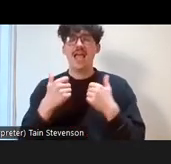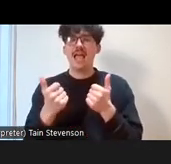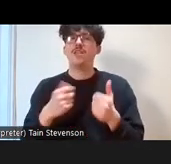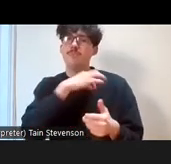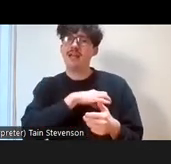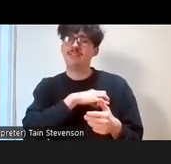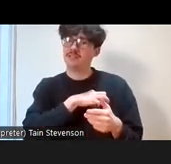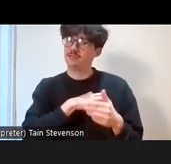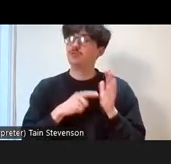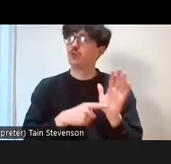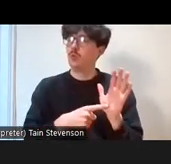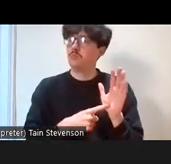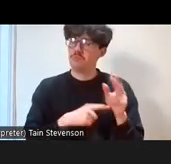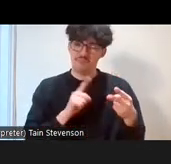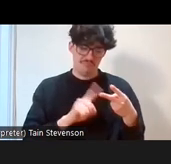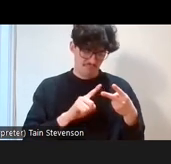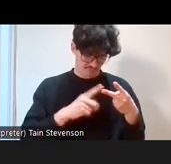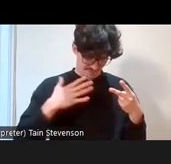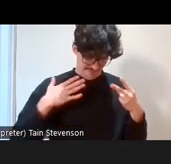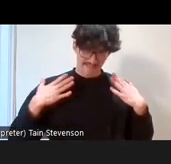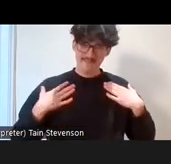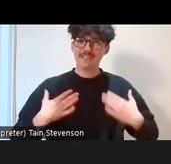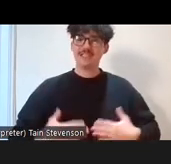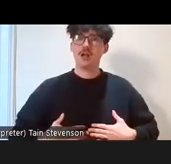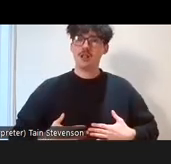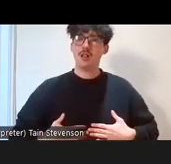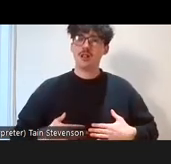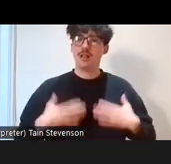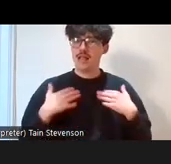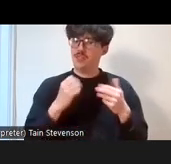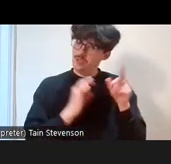people's physical health, and perhaps more importantly, coming from Covid-19,